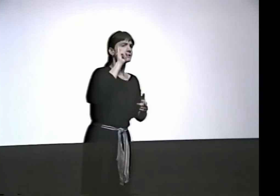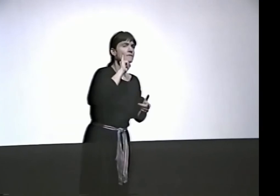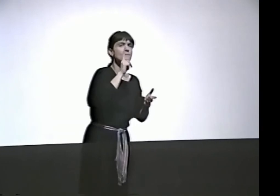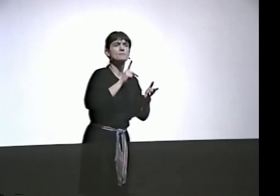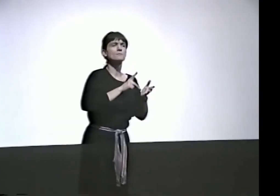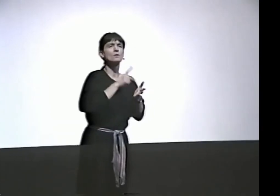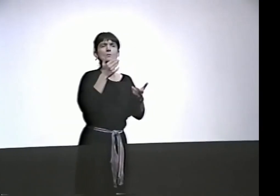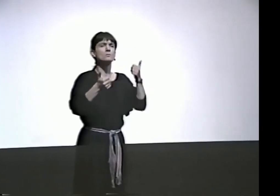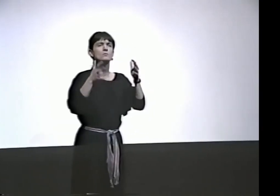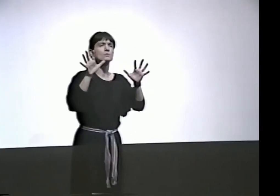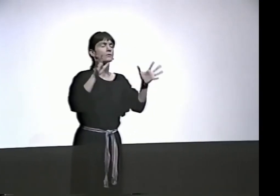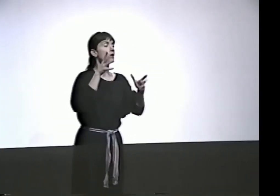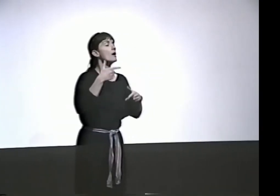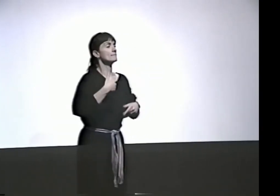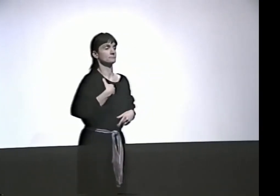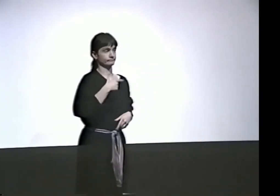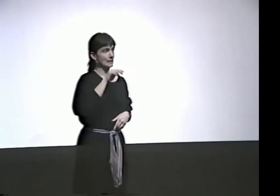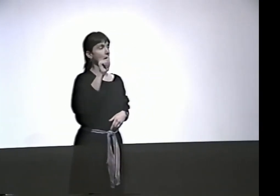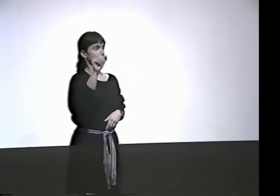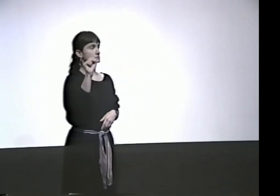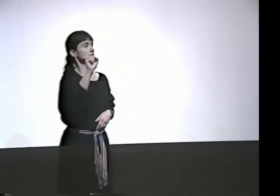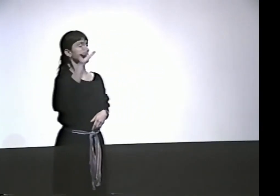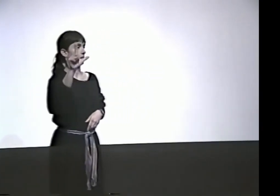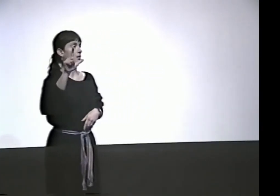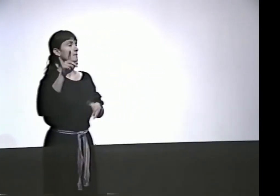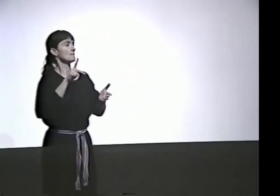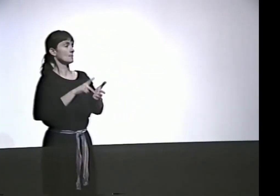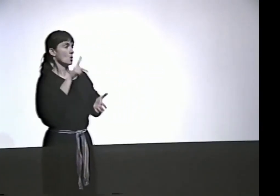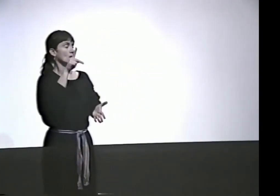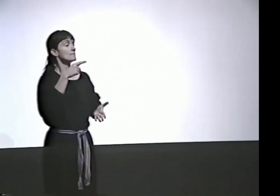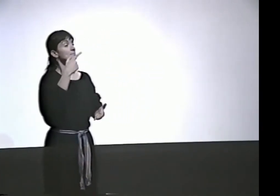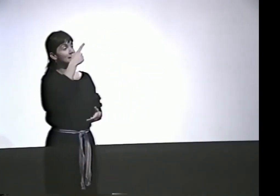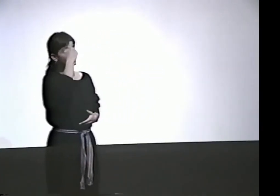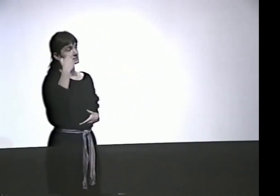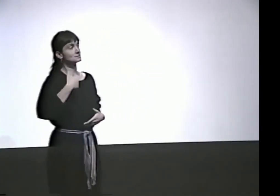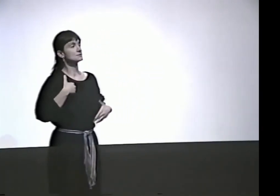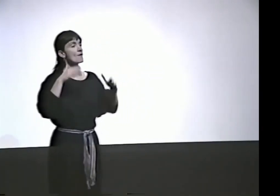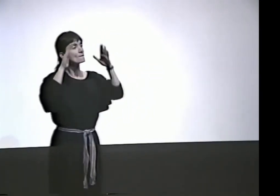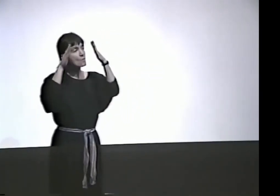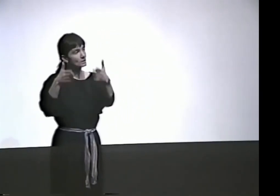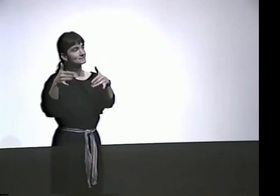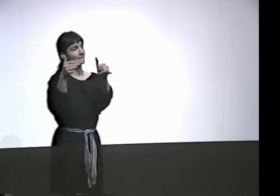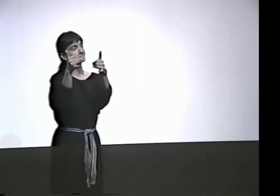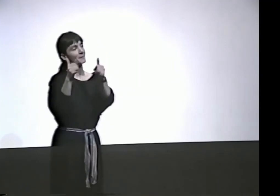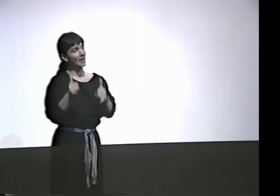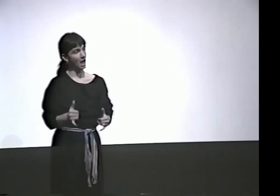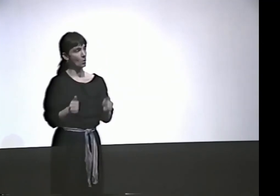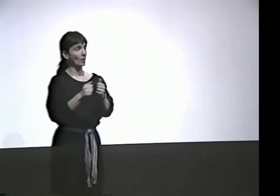HE ASKED HOW I LABEL MY WORK, IS IT ASL POETRY OR DEAF POETRY, AND I SAY THAT IT'S ASL POETRY